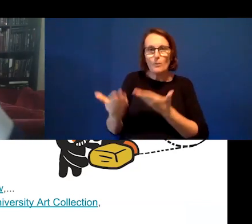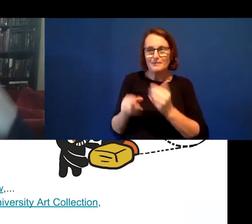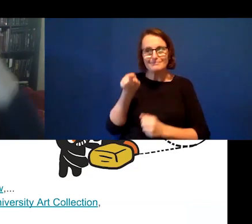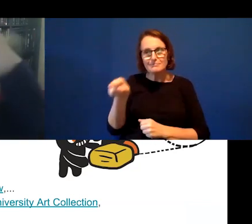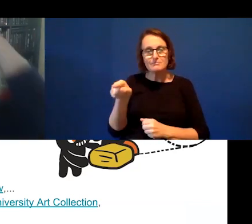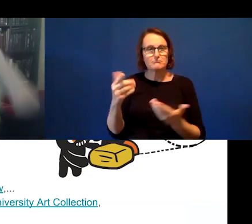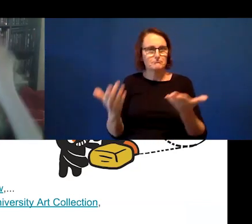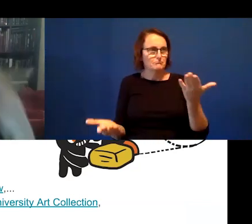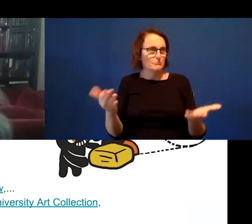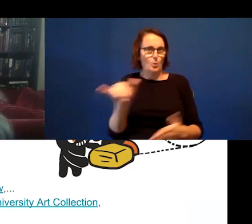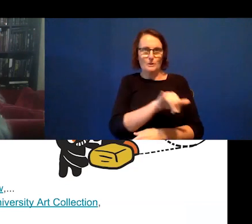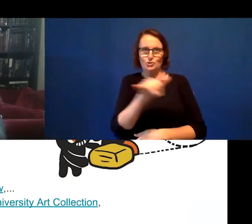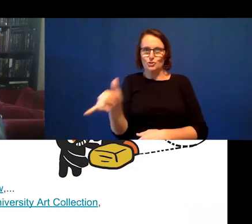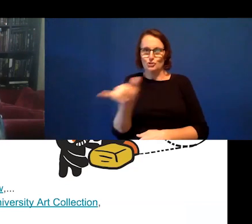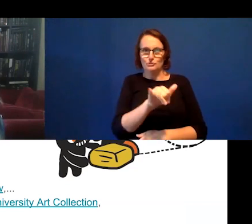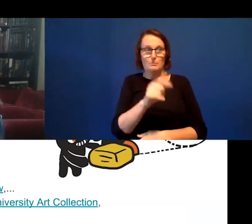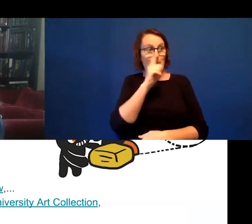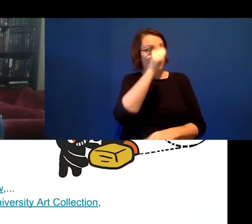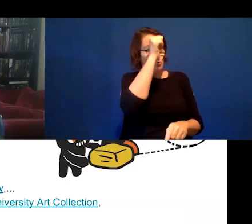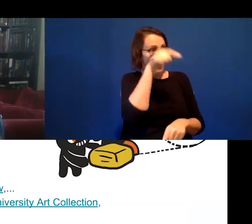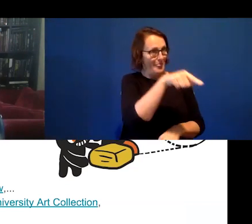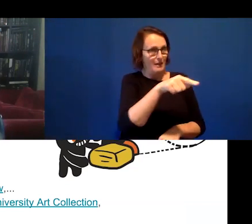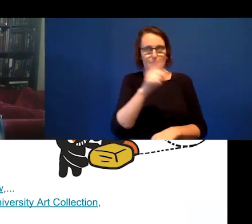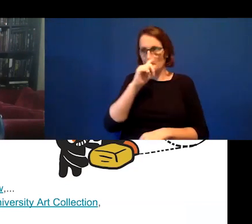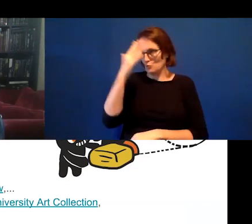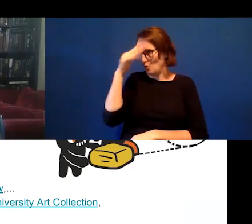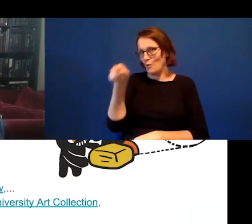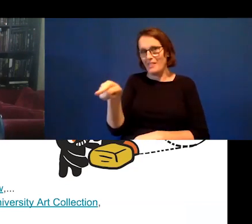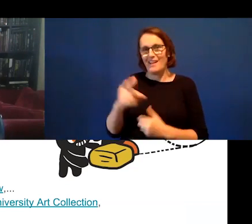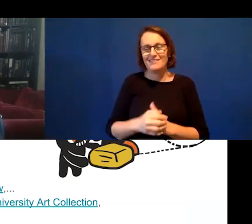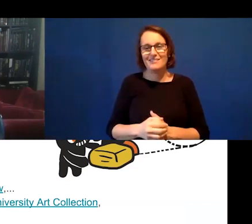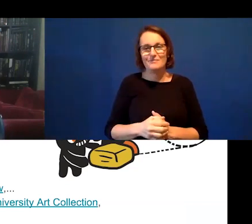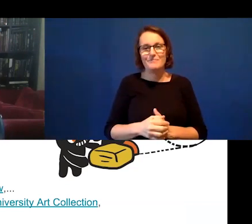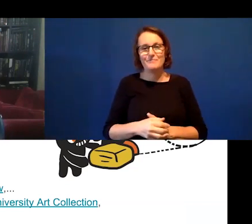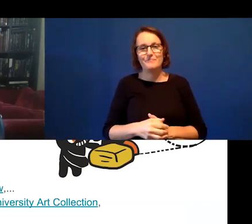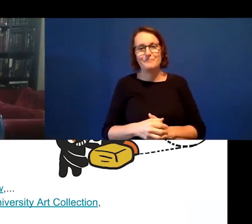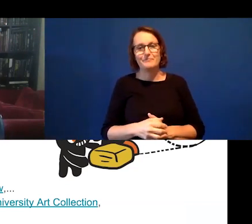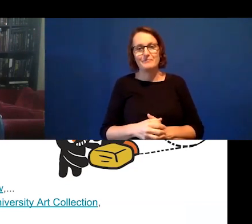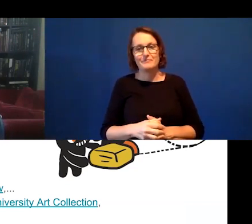So, - sorry about the spelling.